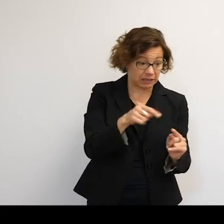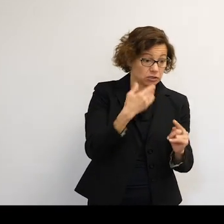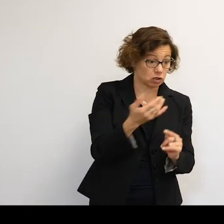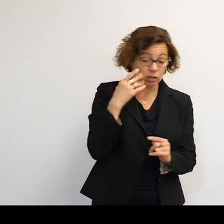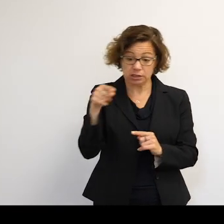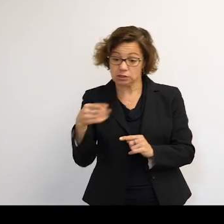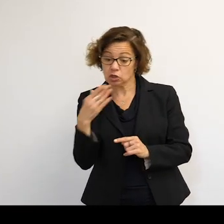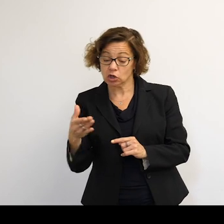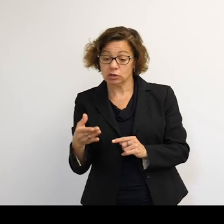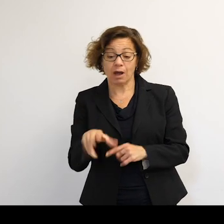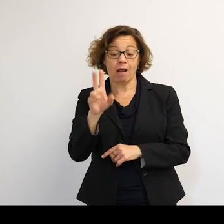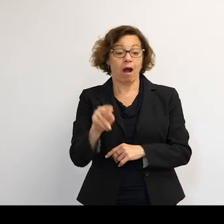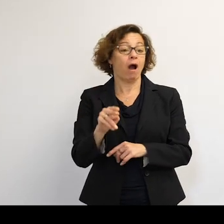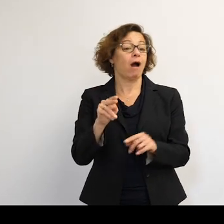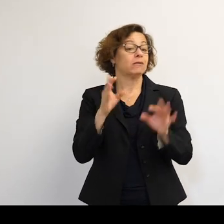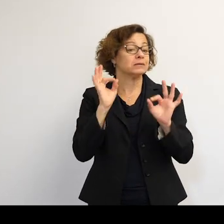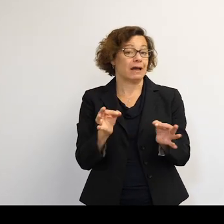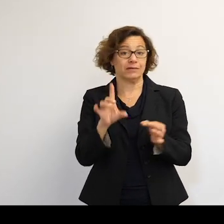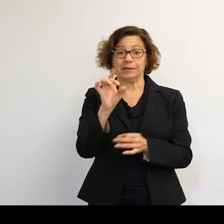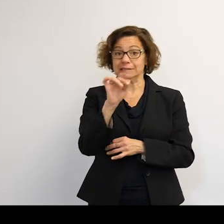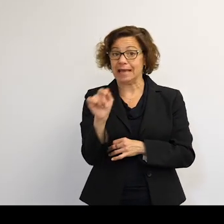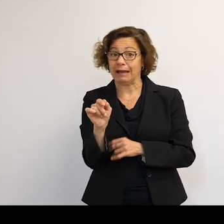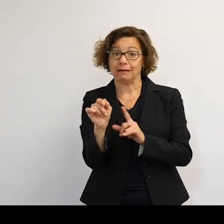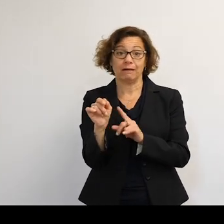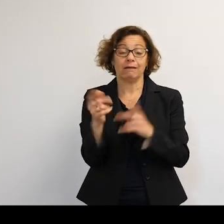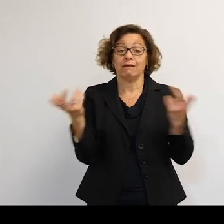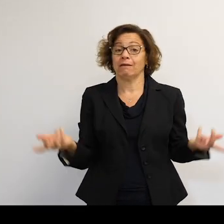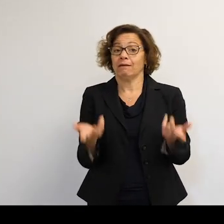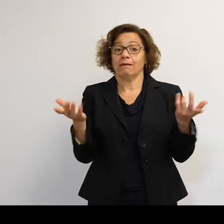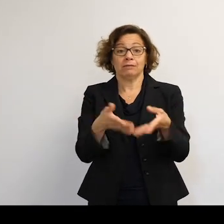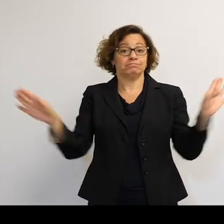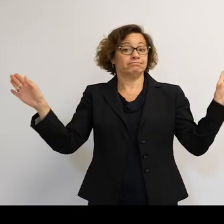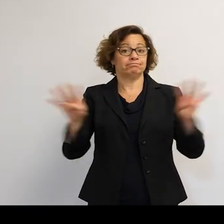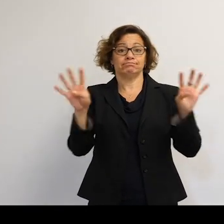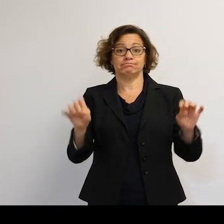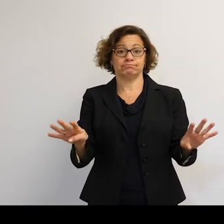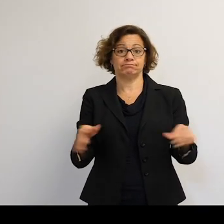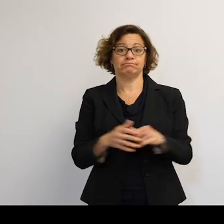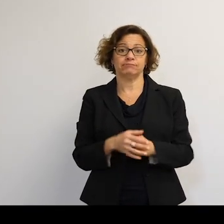But the uncertainty in our data means it's wide open. So we have to kind of make some judgment calls there.